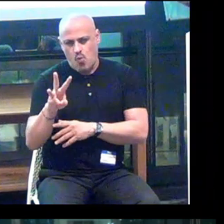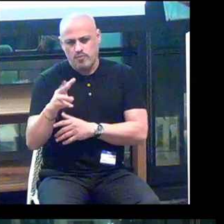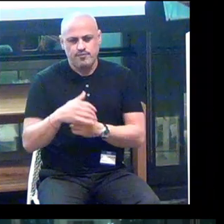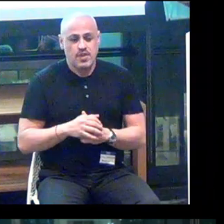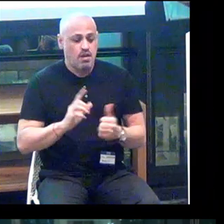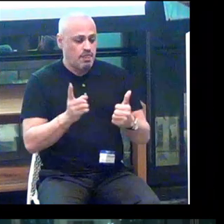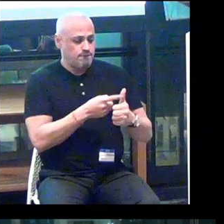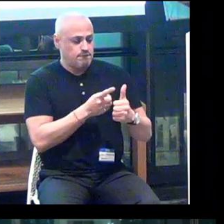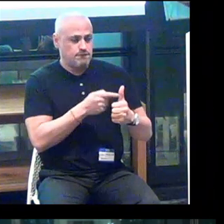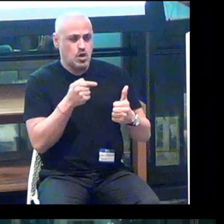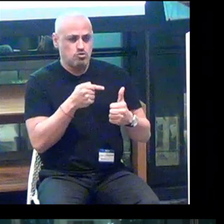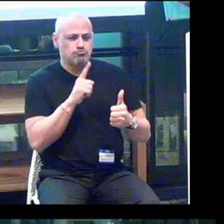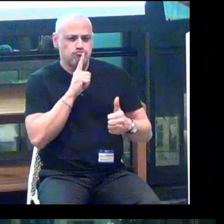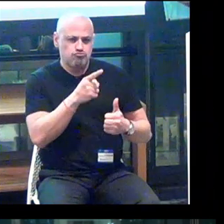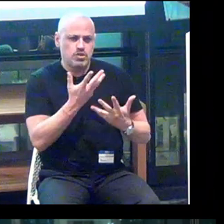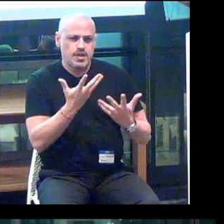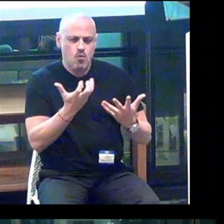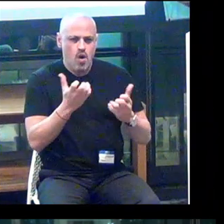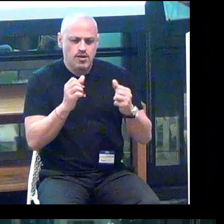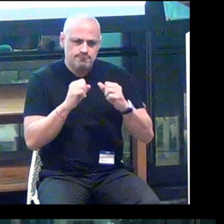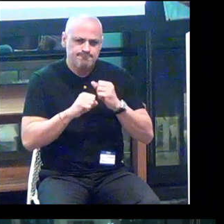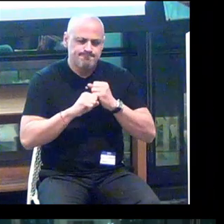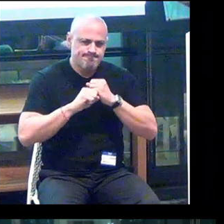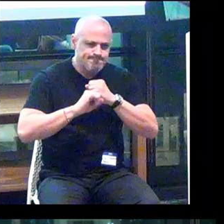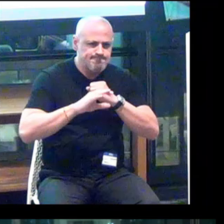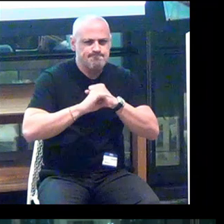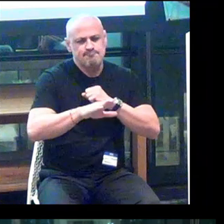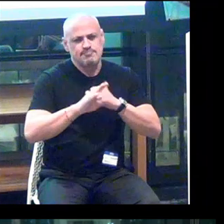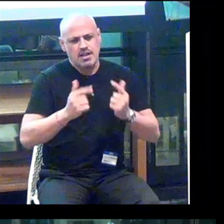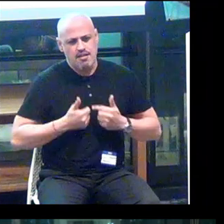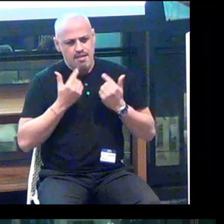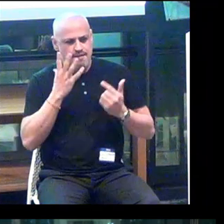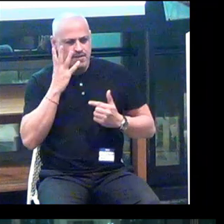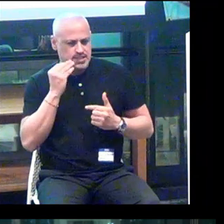The first is we really want to amplify the lived experience.